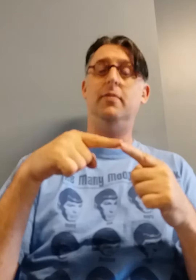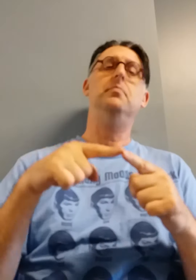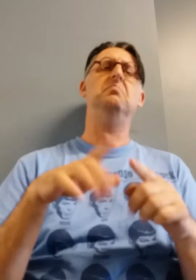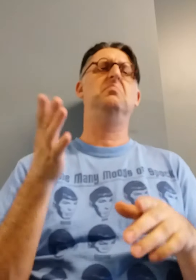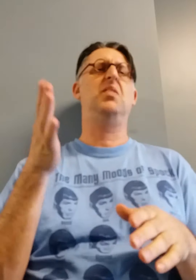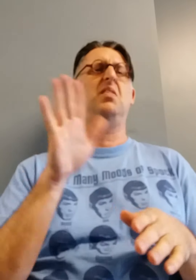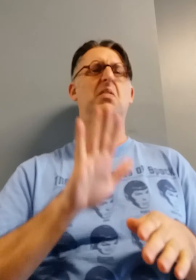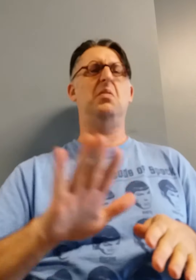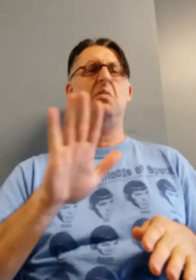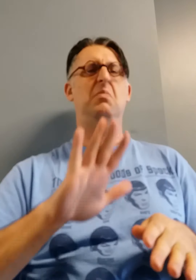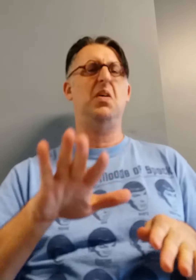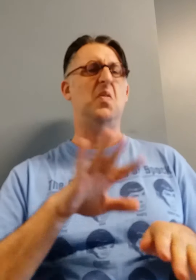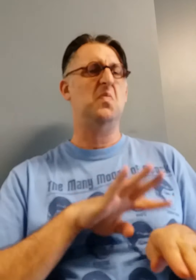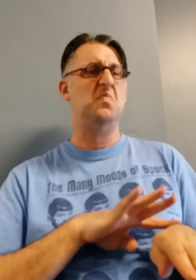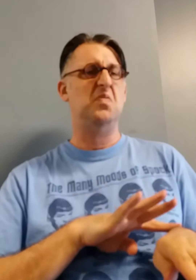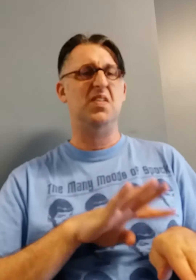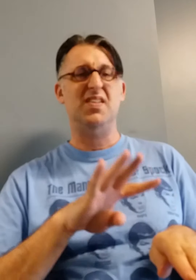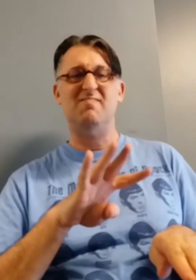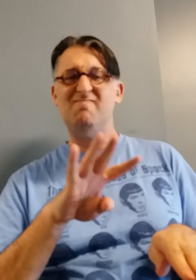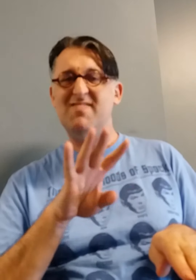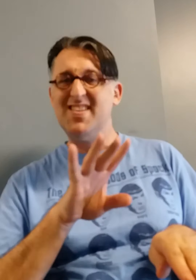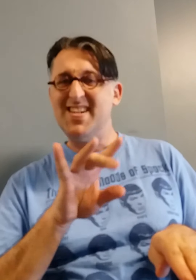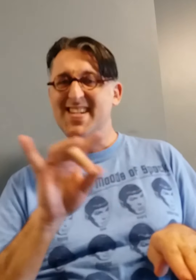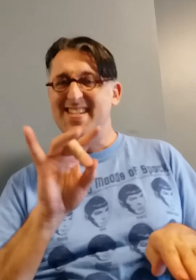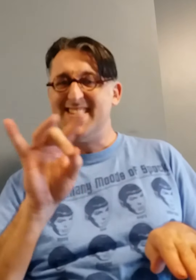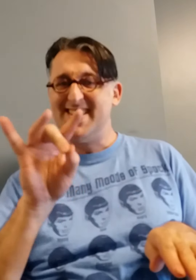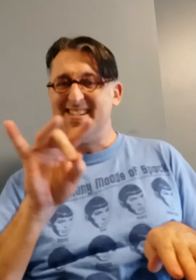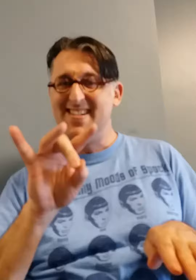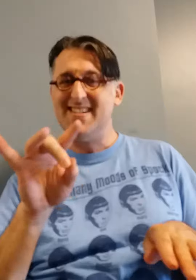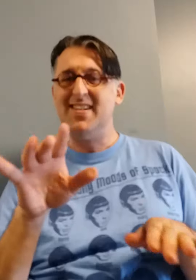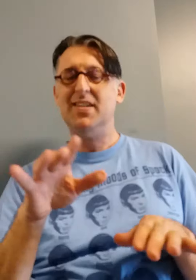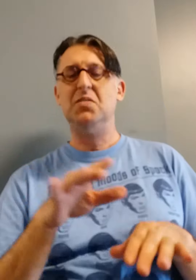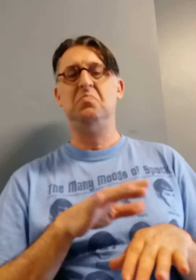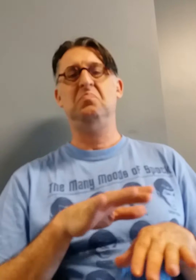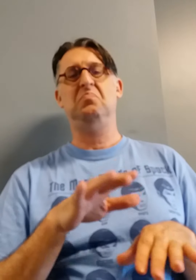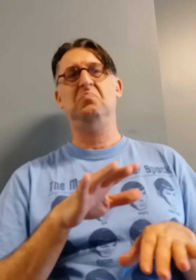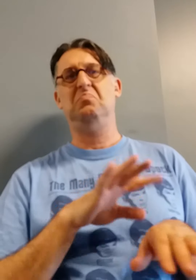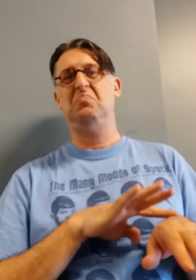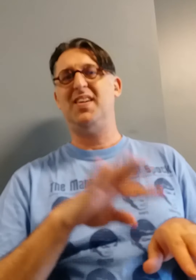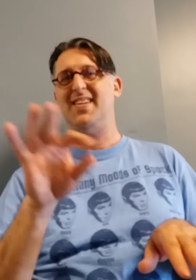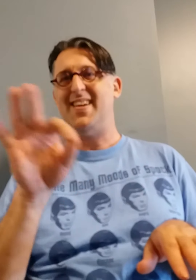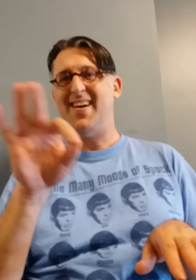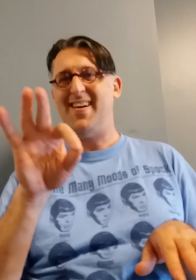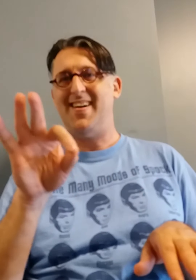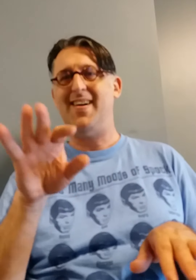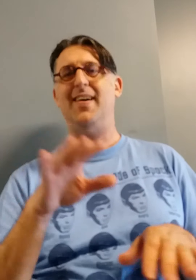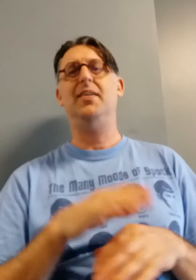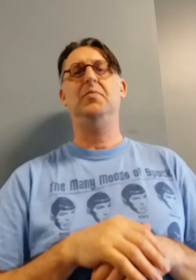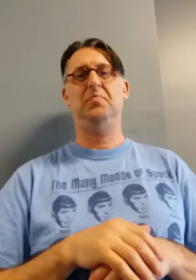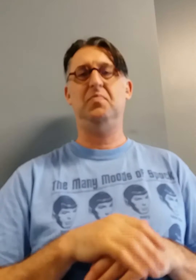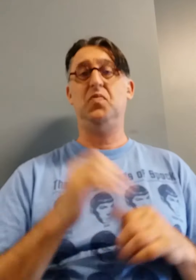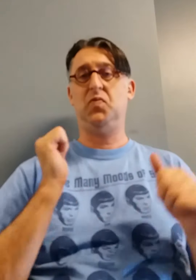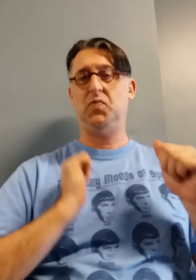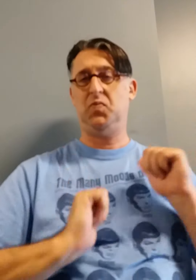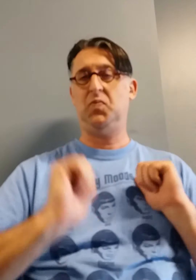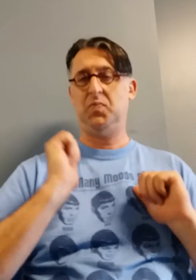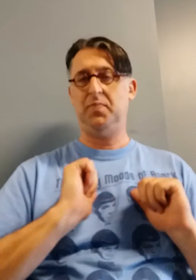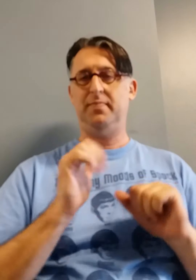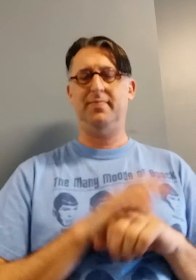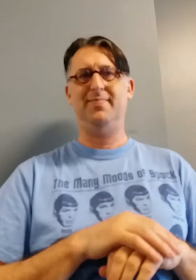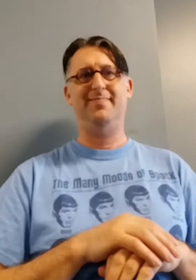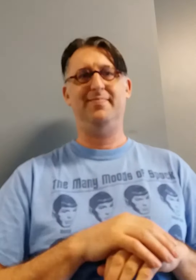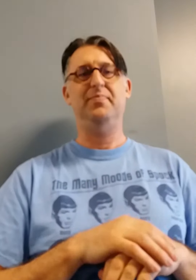Show is about 8/9:00pm